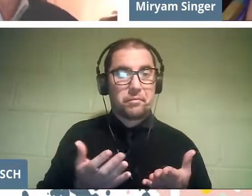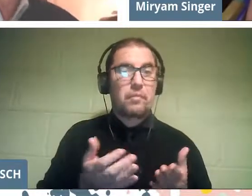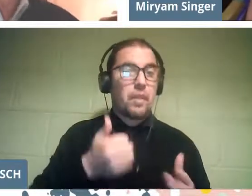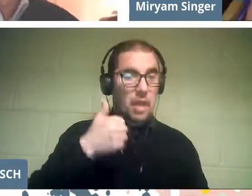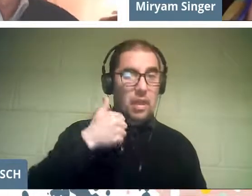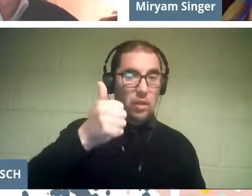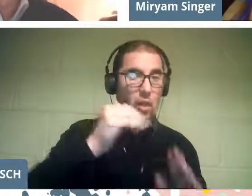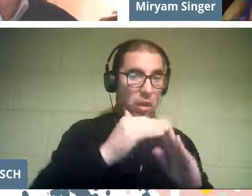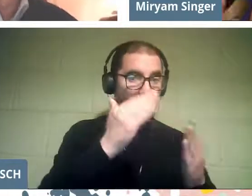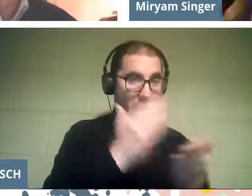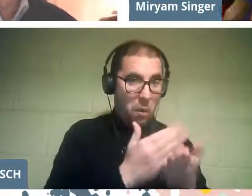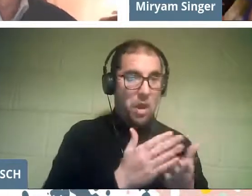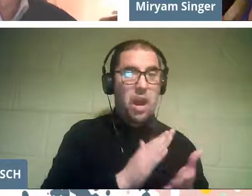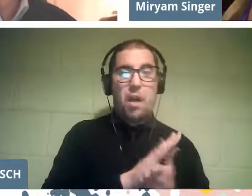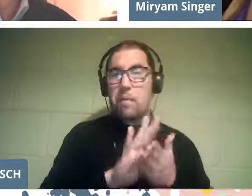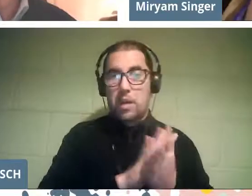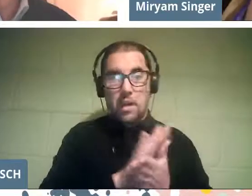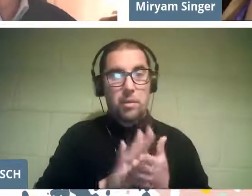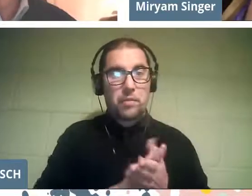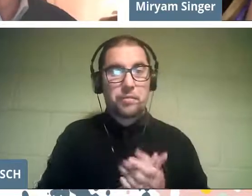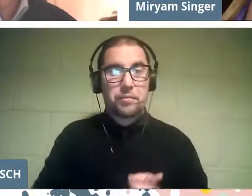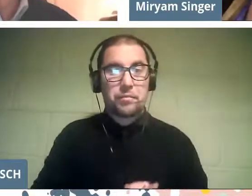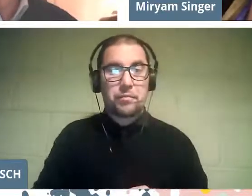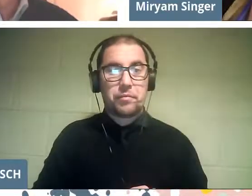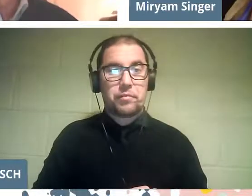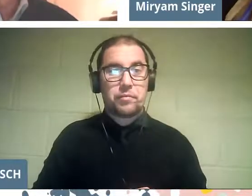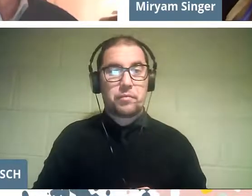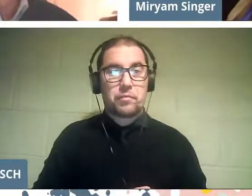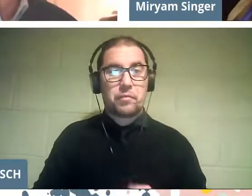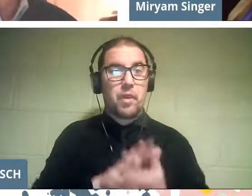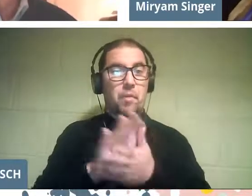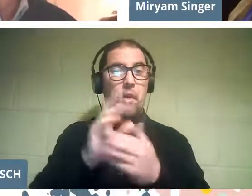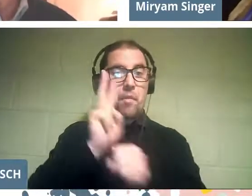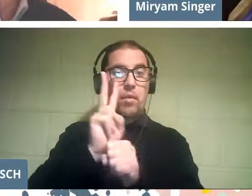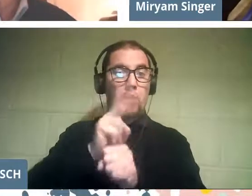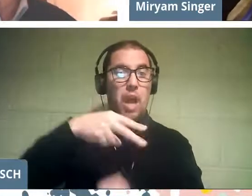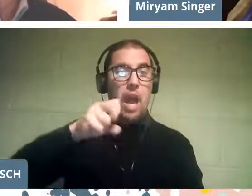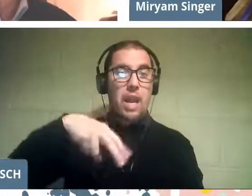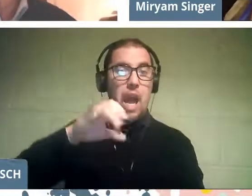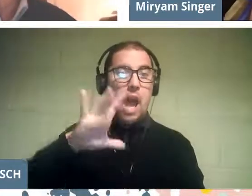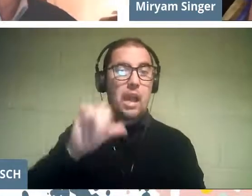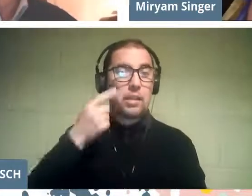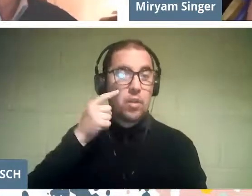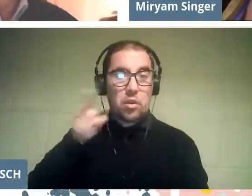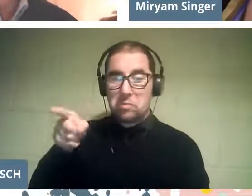as is the case, for example, of Professor Nancy Gallardo whom I mentioned,